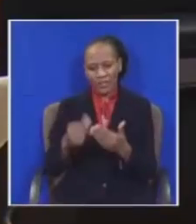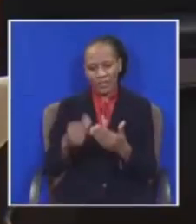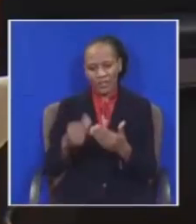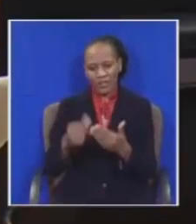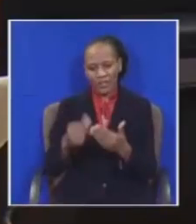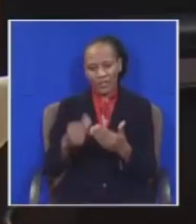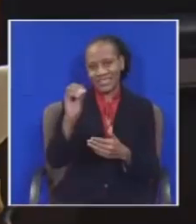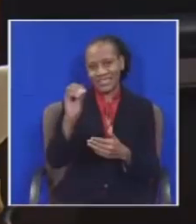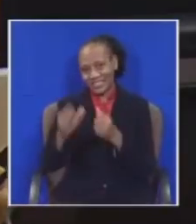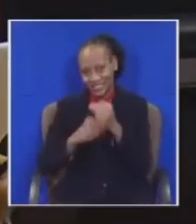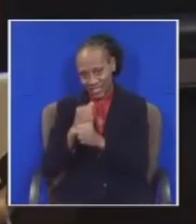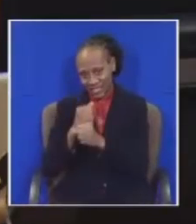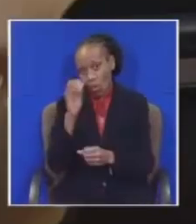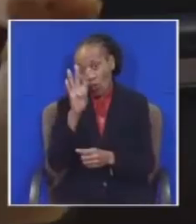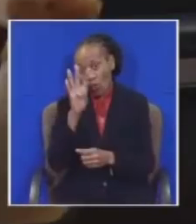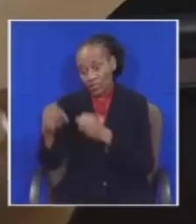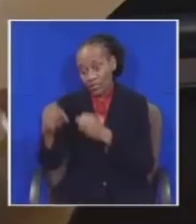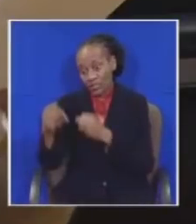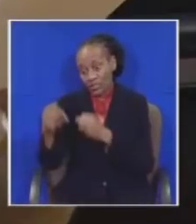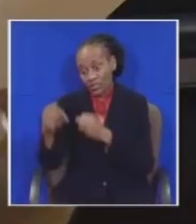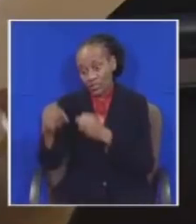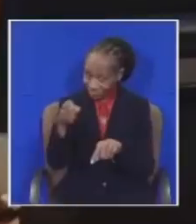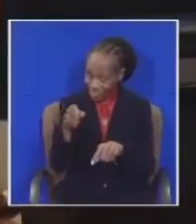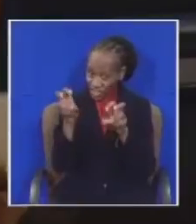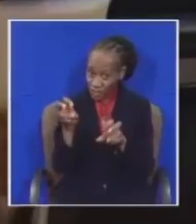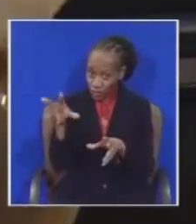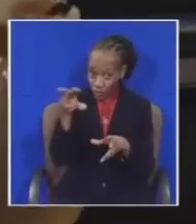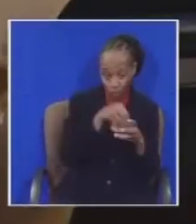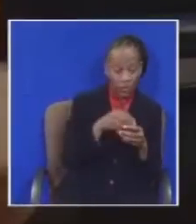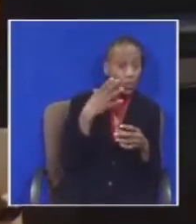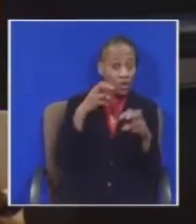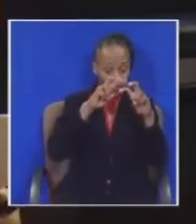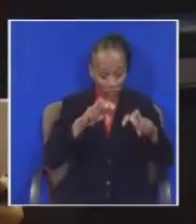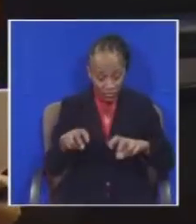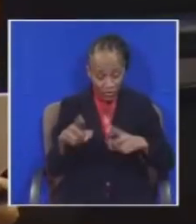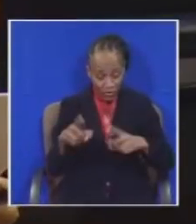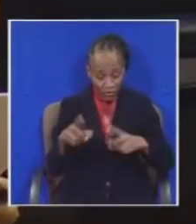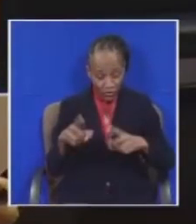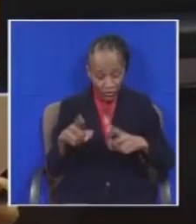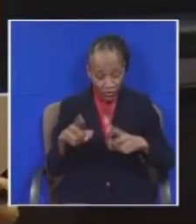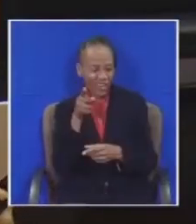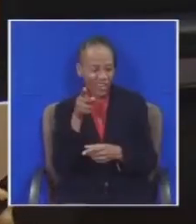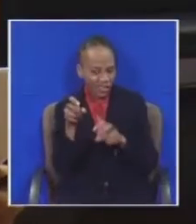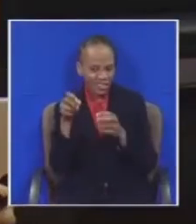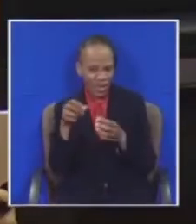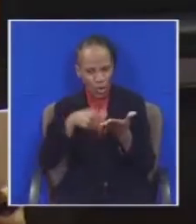Is this going to be part of that investigation to see whether that was in order and clearly that was to benefit a few?